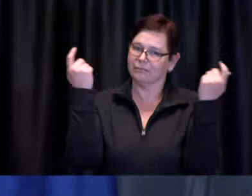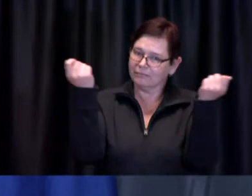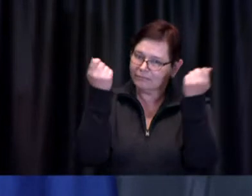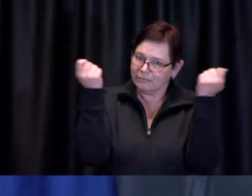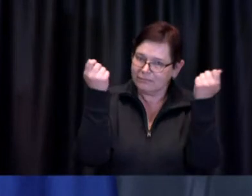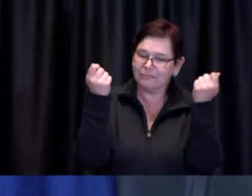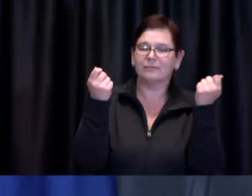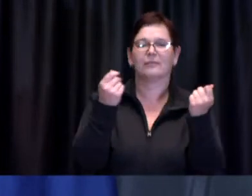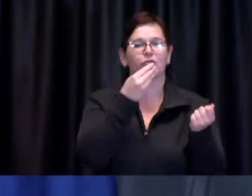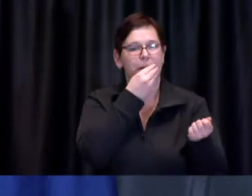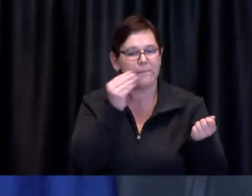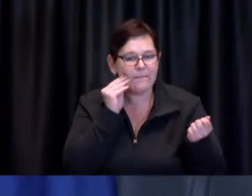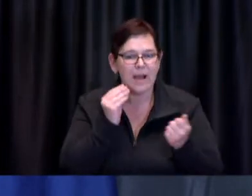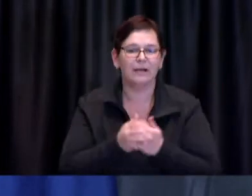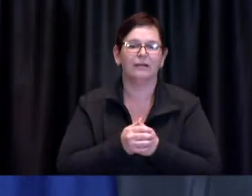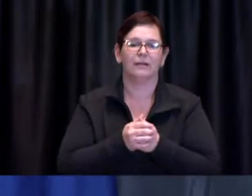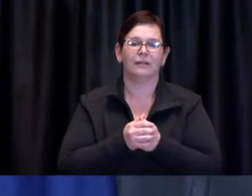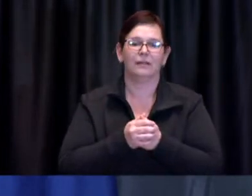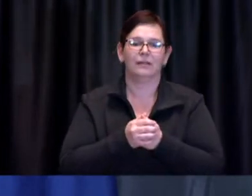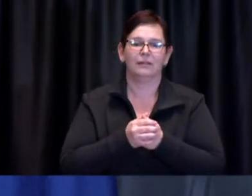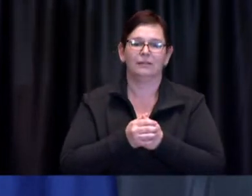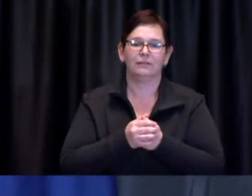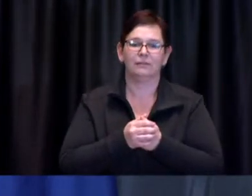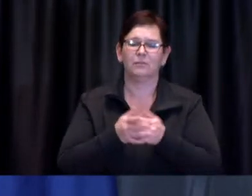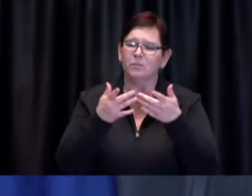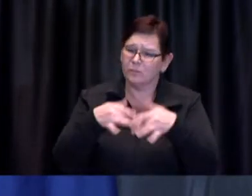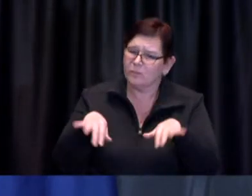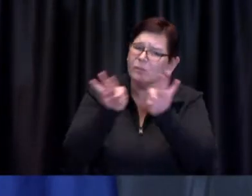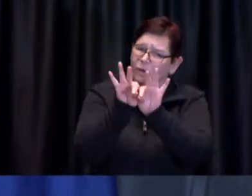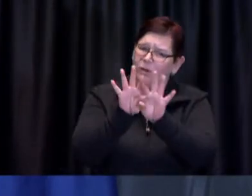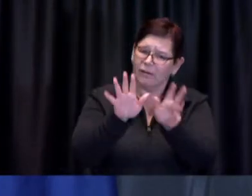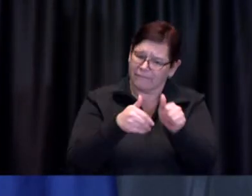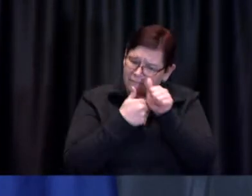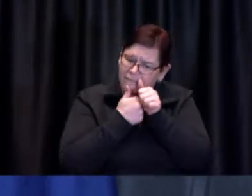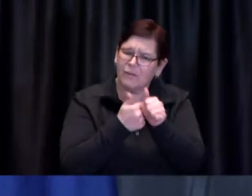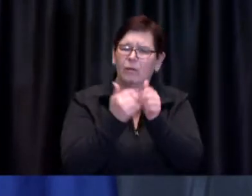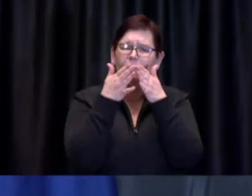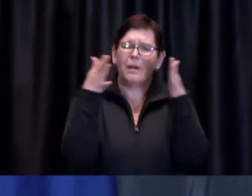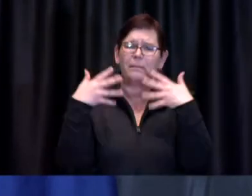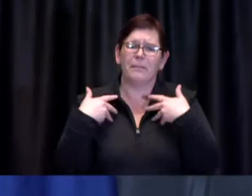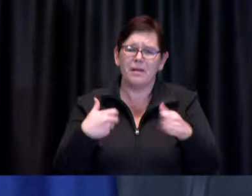I know it is a sacrifice like many are being asked to make and we appreciate your cooperation in that regard.